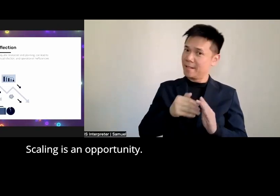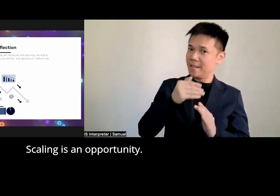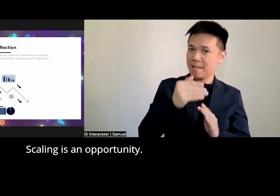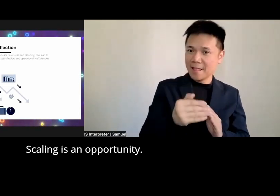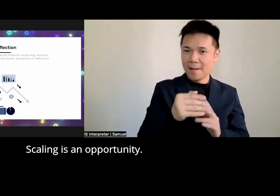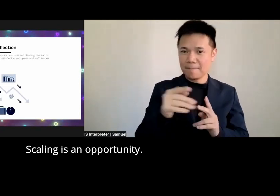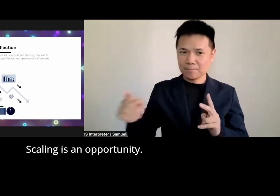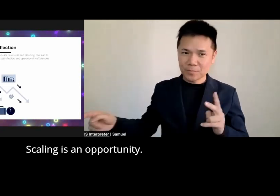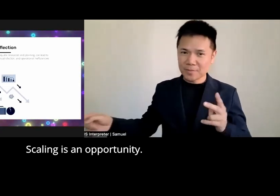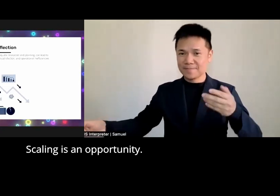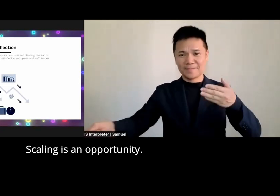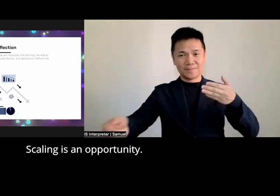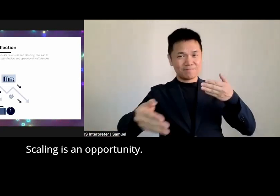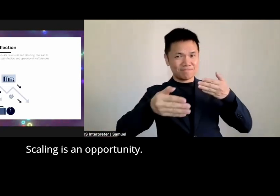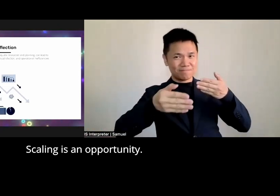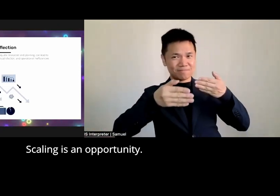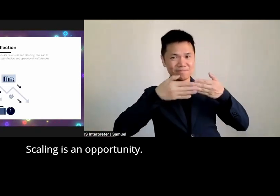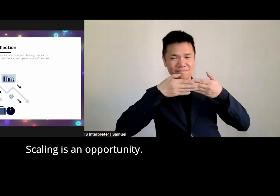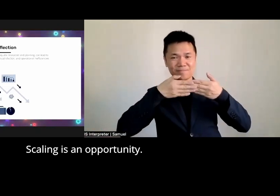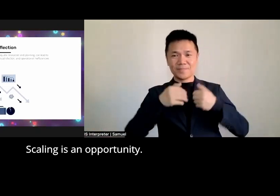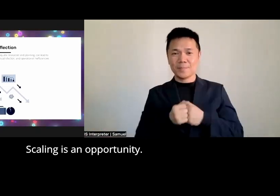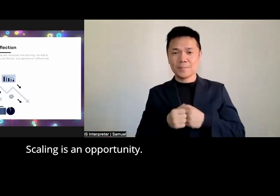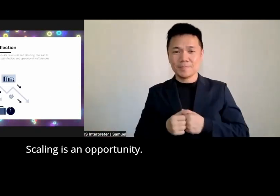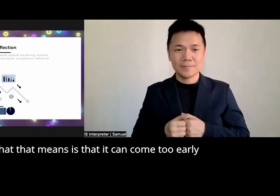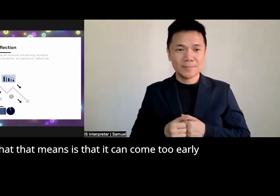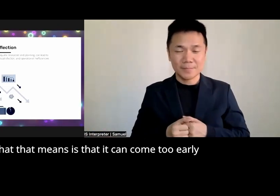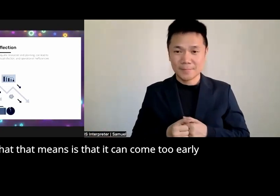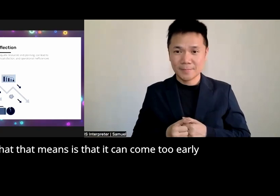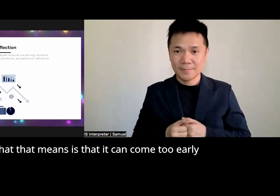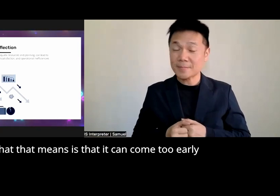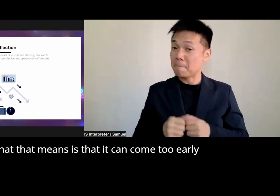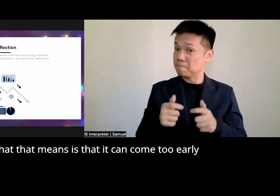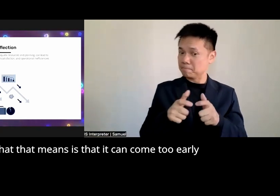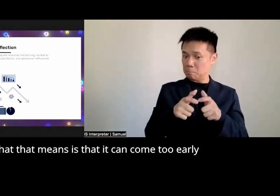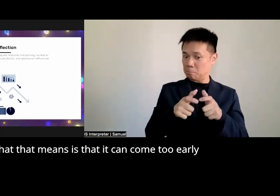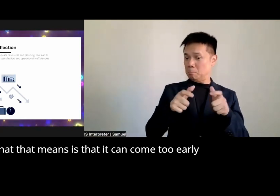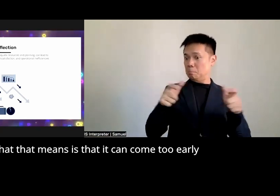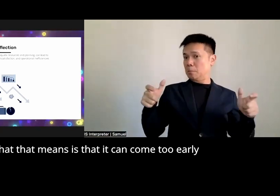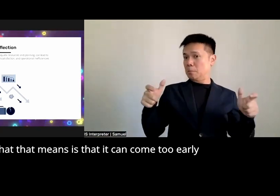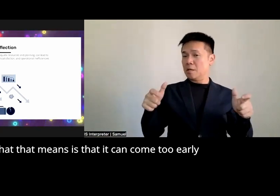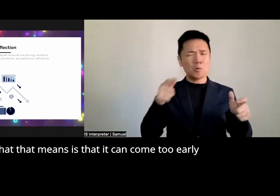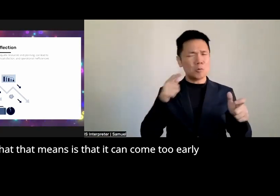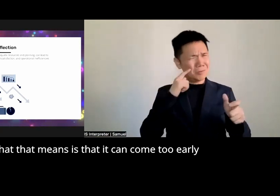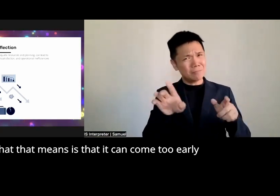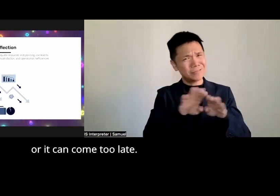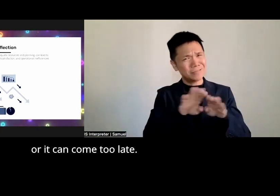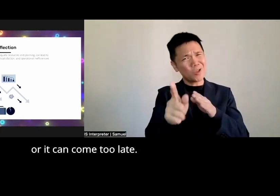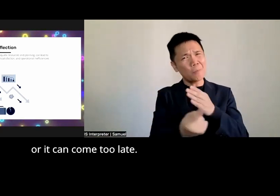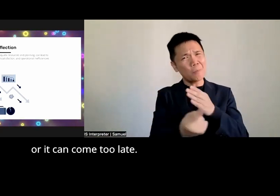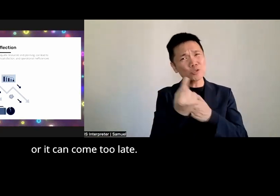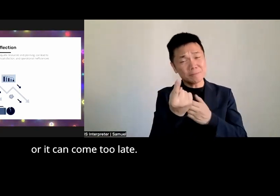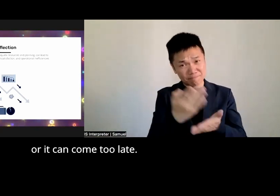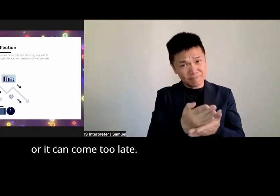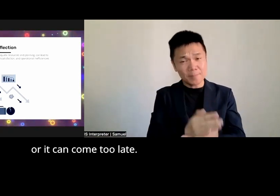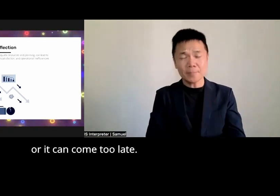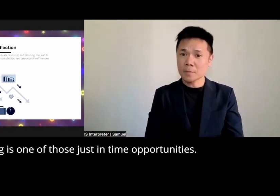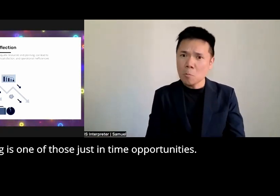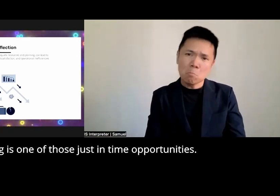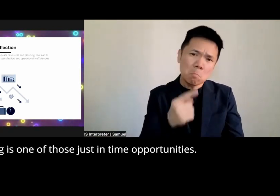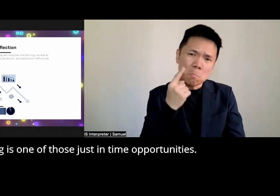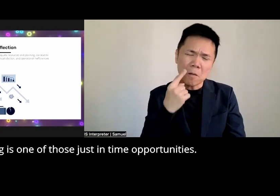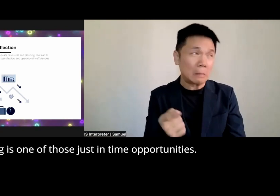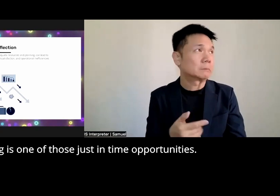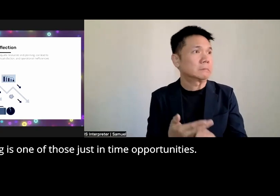wrapup here um scaling is an opportunity and what that means is that it can come too early or it can